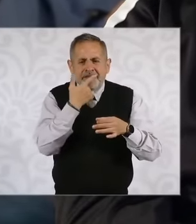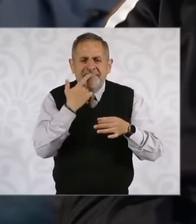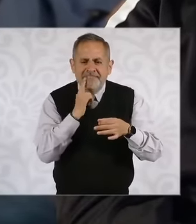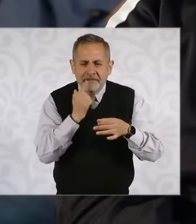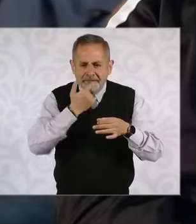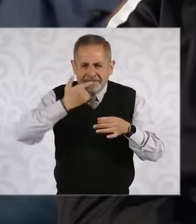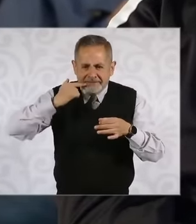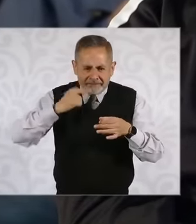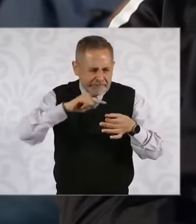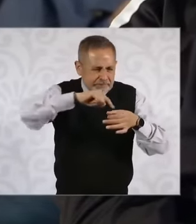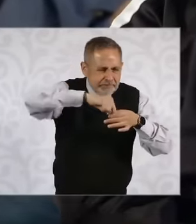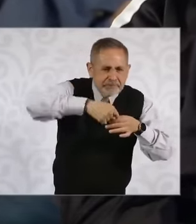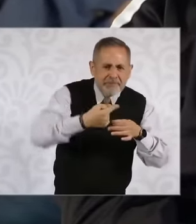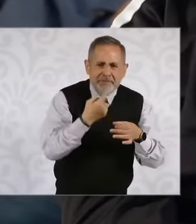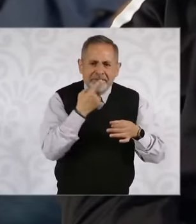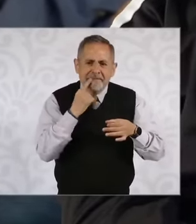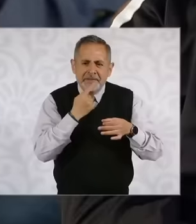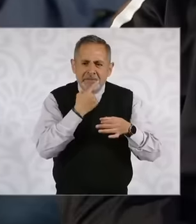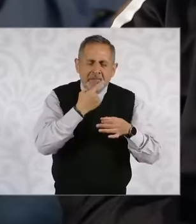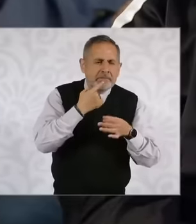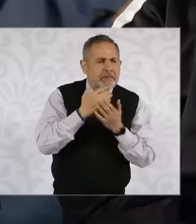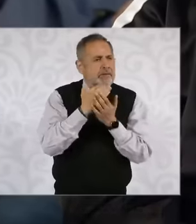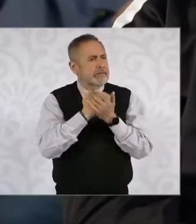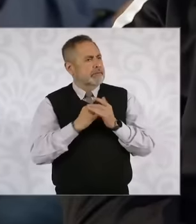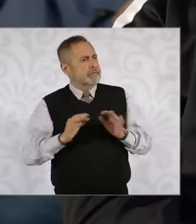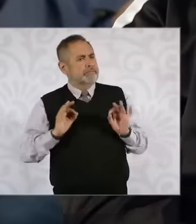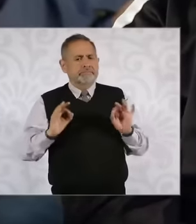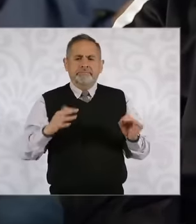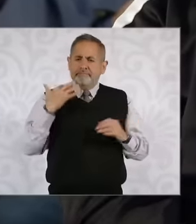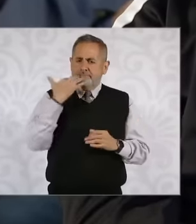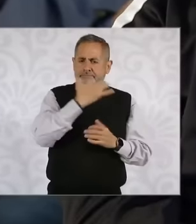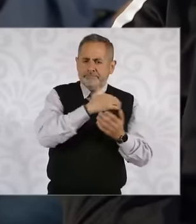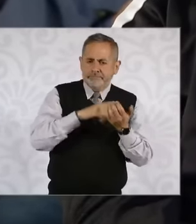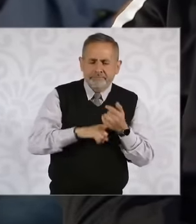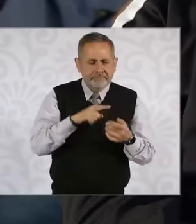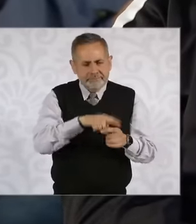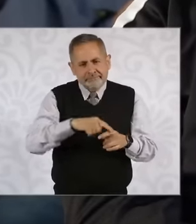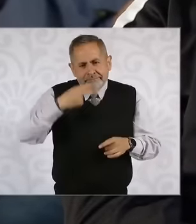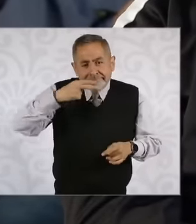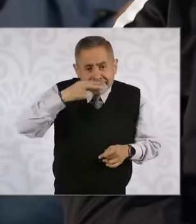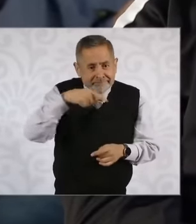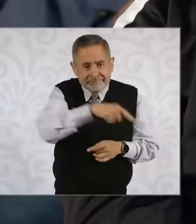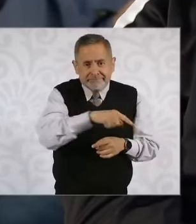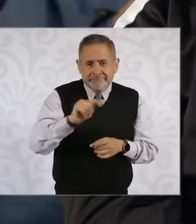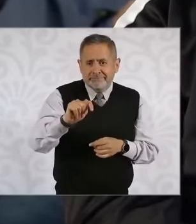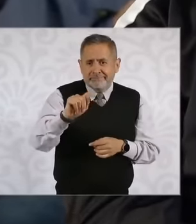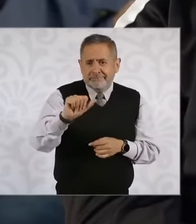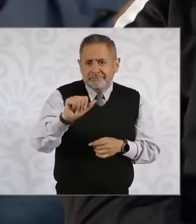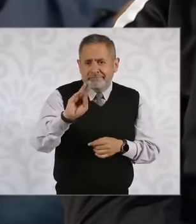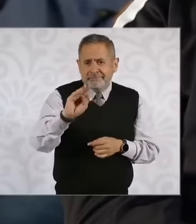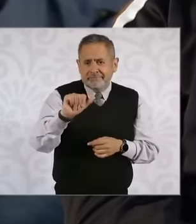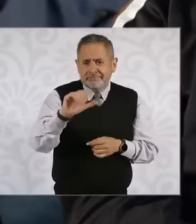this is in order to compensate for the effect of tobacco. They call it the transition.